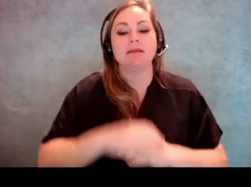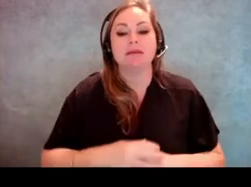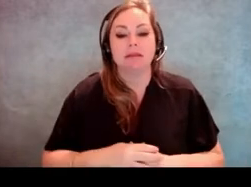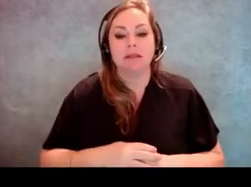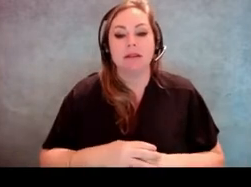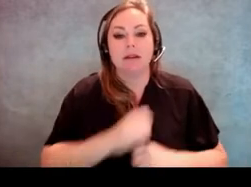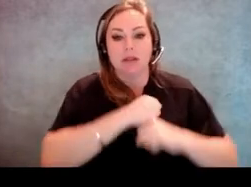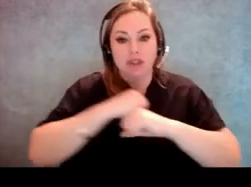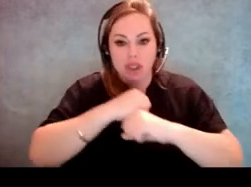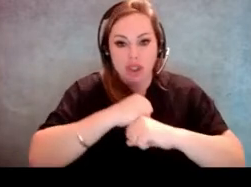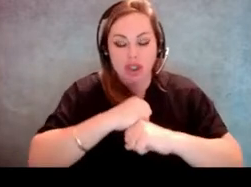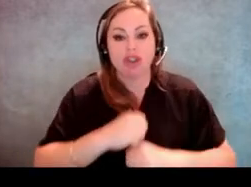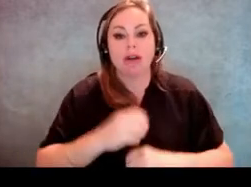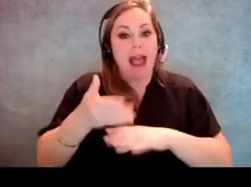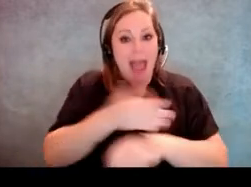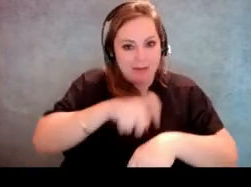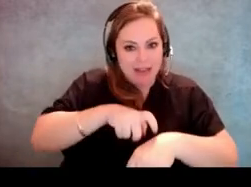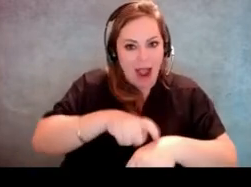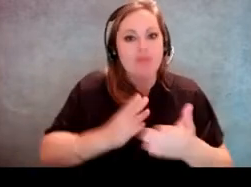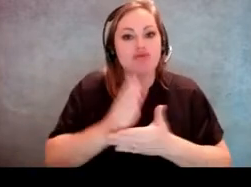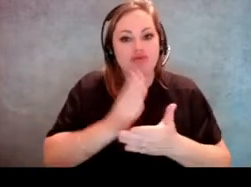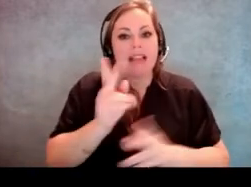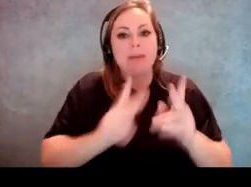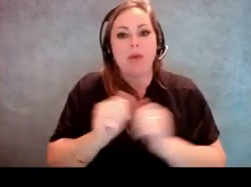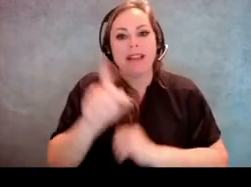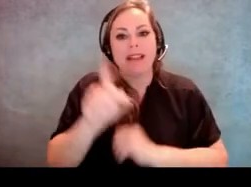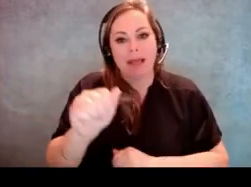secure in advance the rights of people with disabilities.